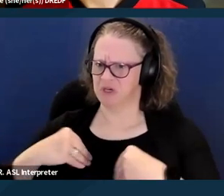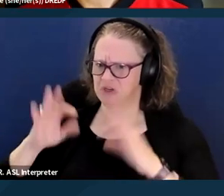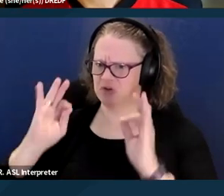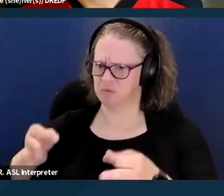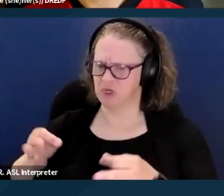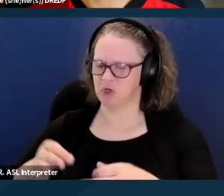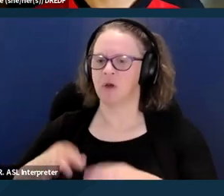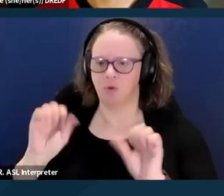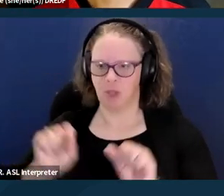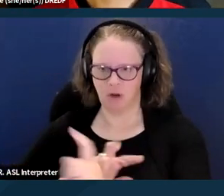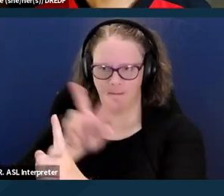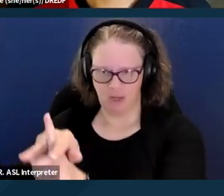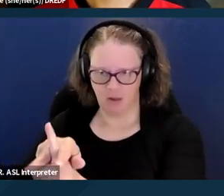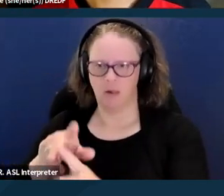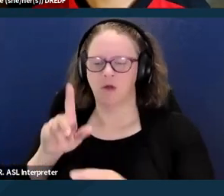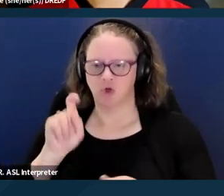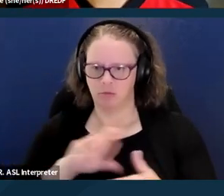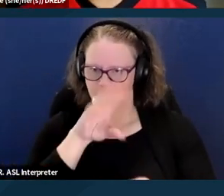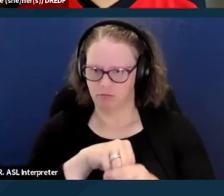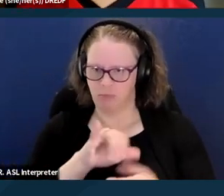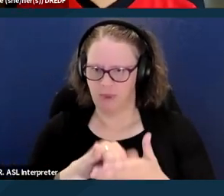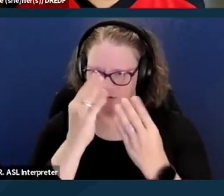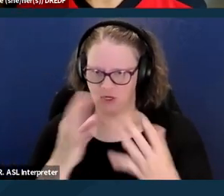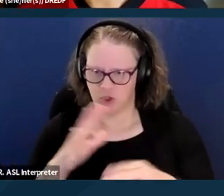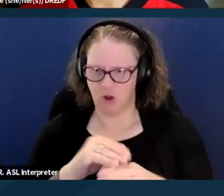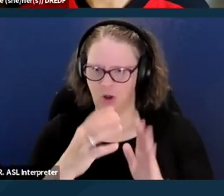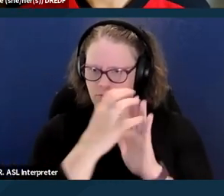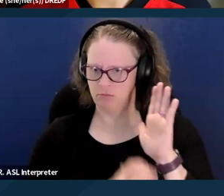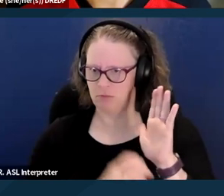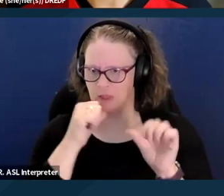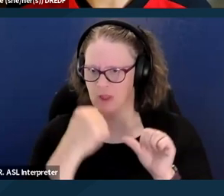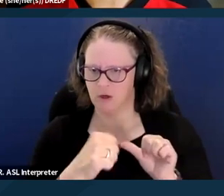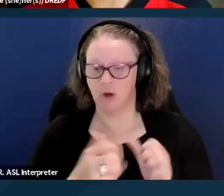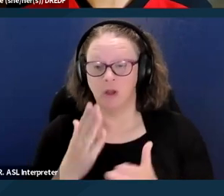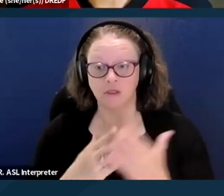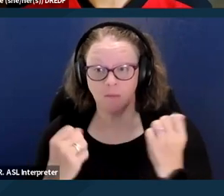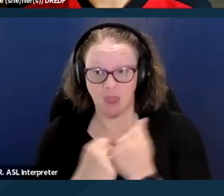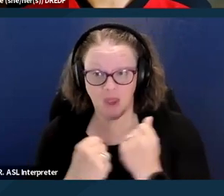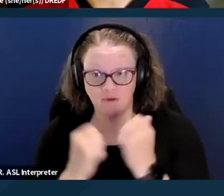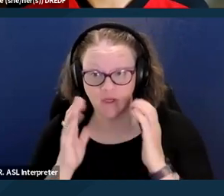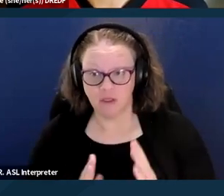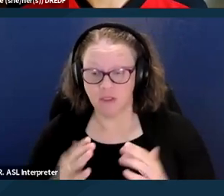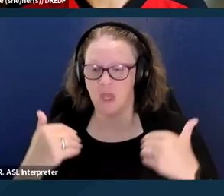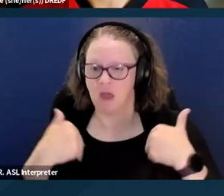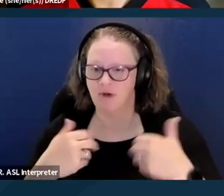I have heard of some advocates, some attorneys having trouble even getting the notice of action.